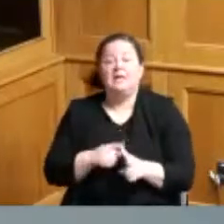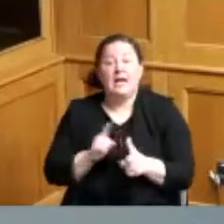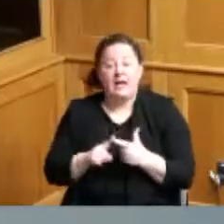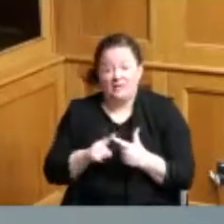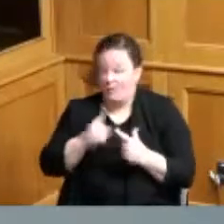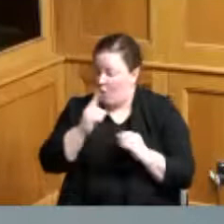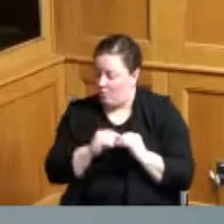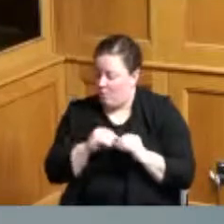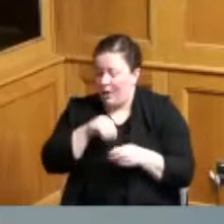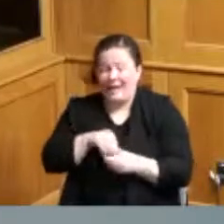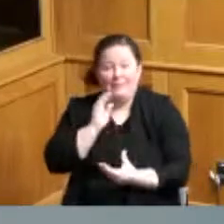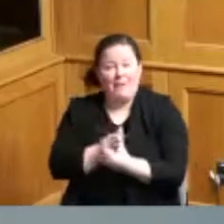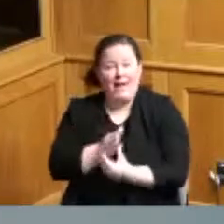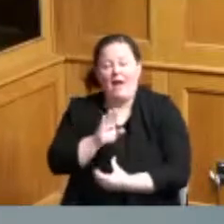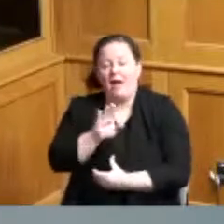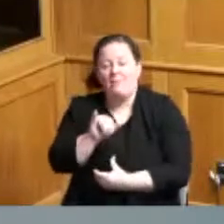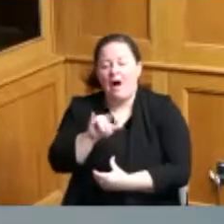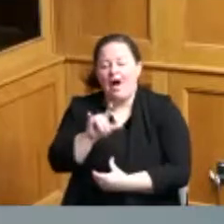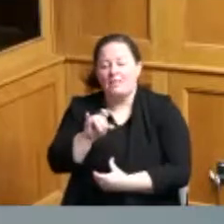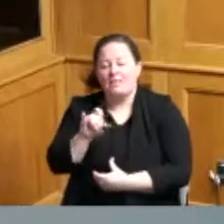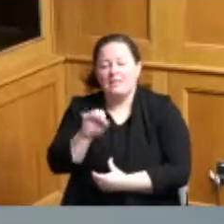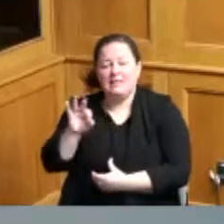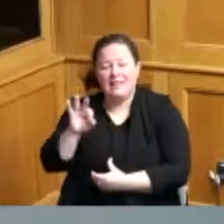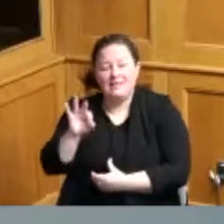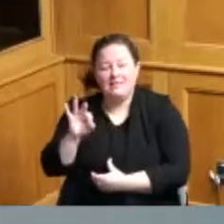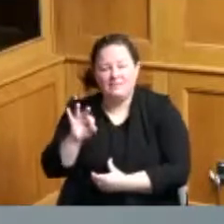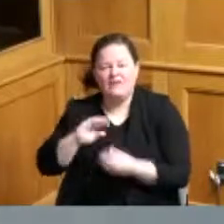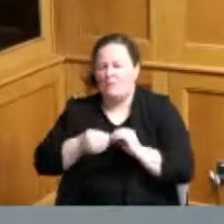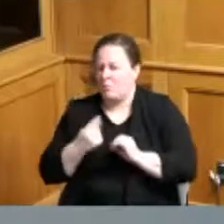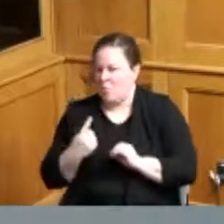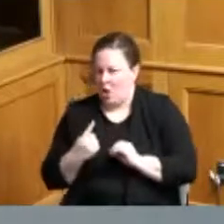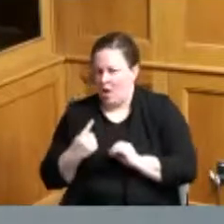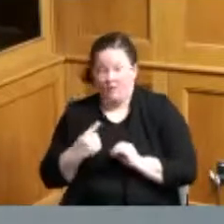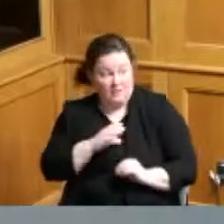that is by leave item number one I'll defer to Commissioner Driehaus if you would like to